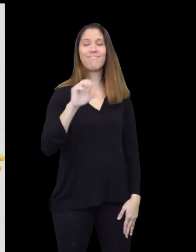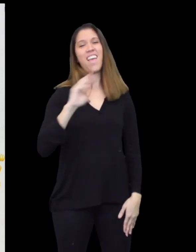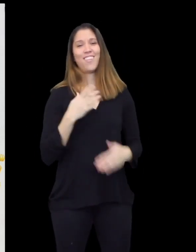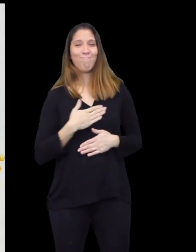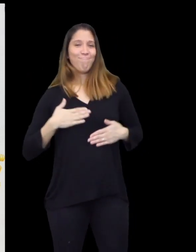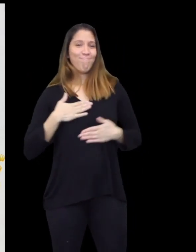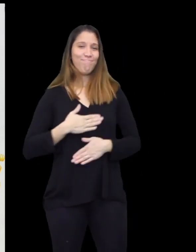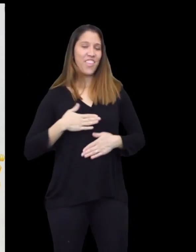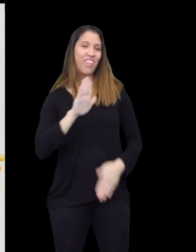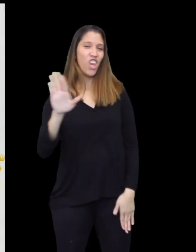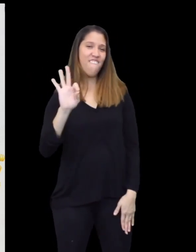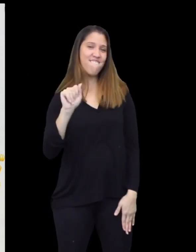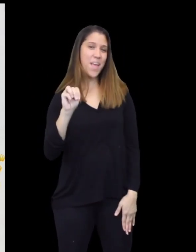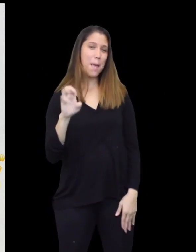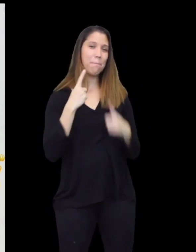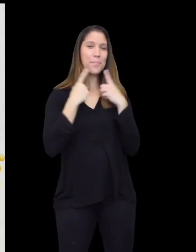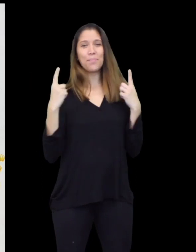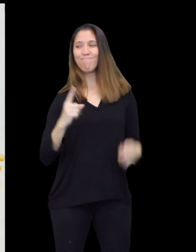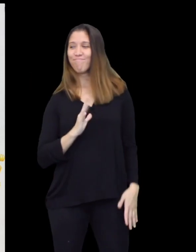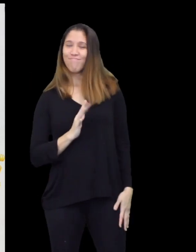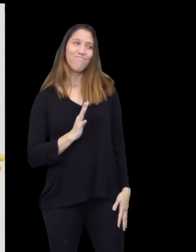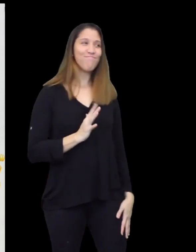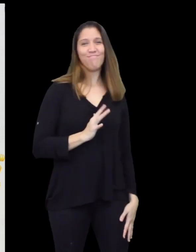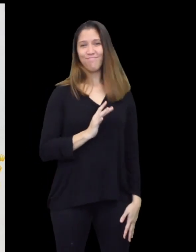And enjoying their fame.